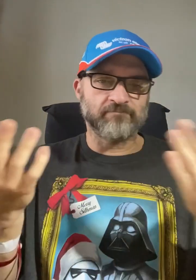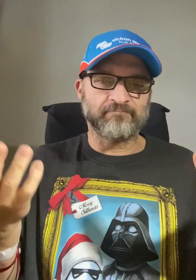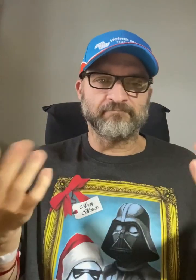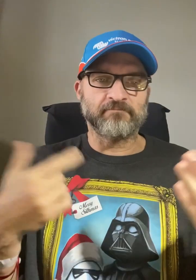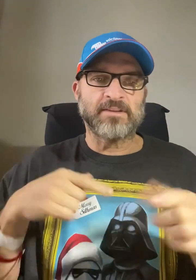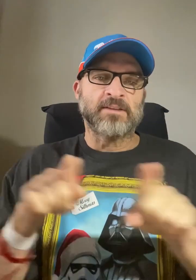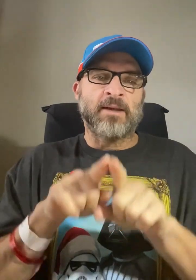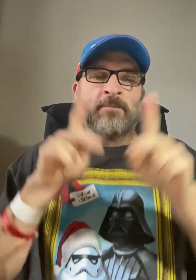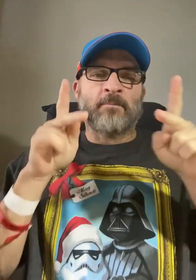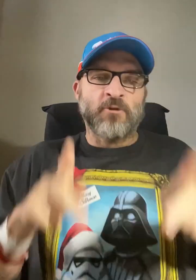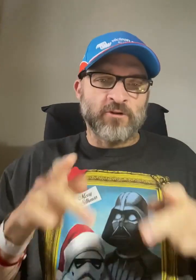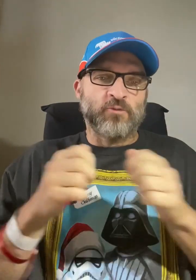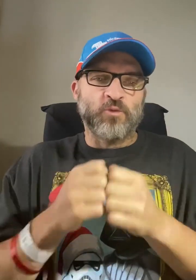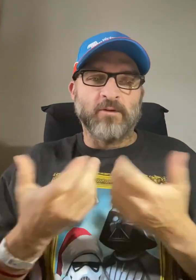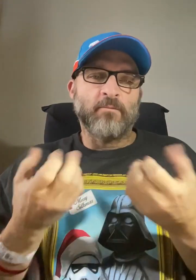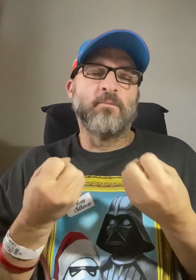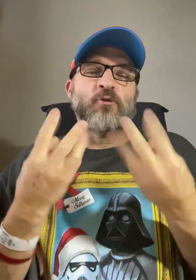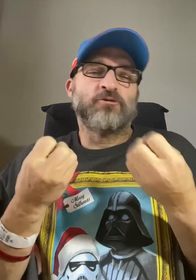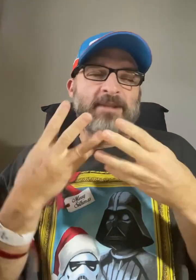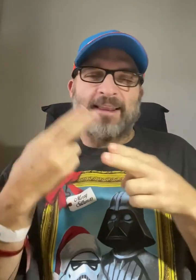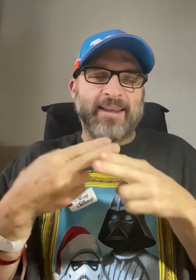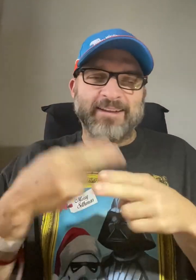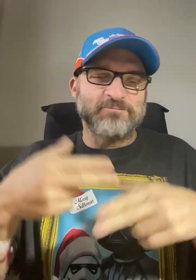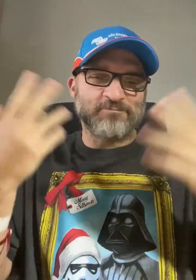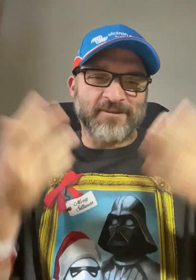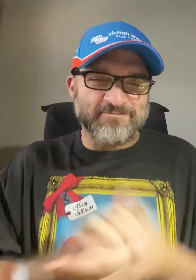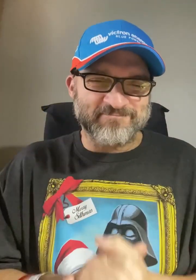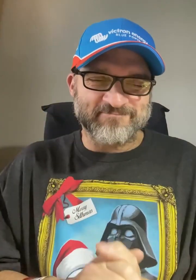So I'm just the same person with multiple names.